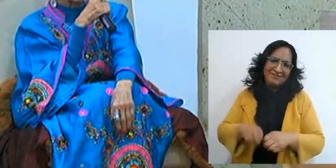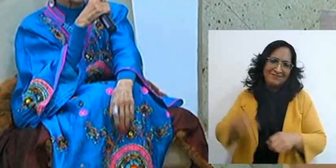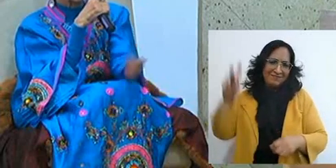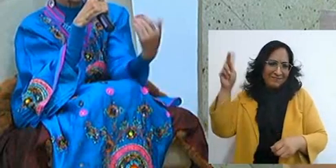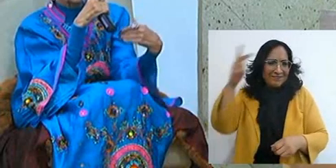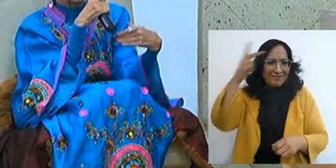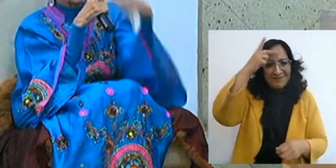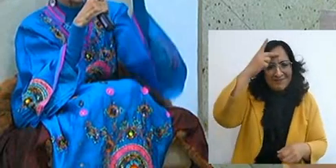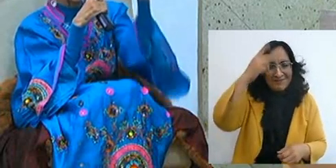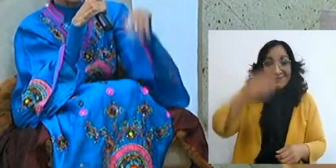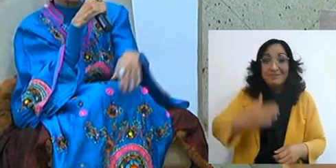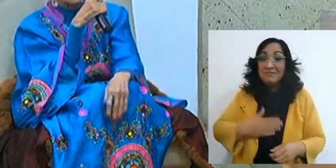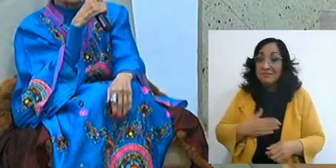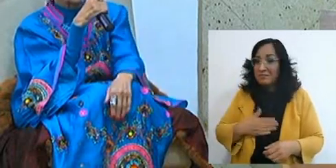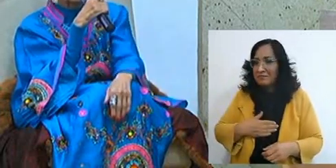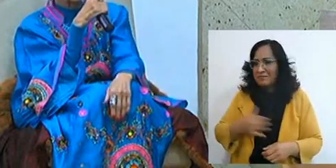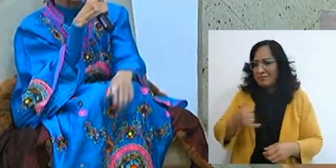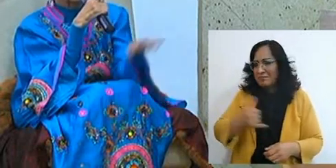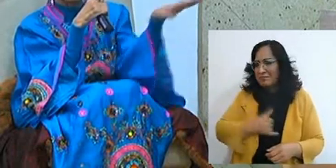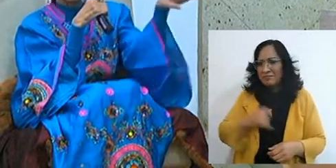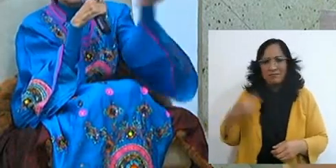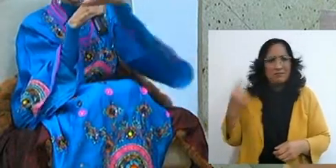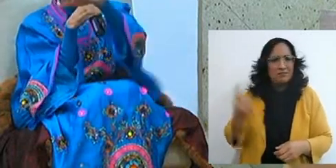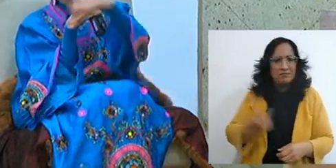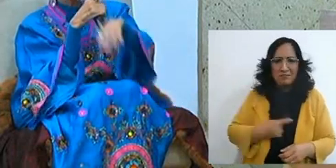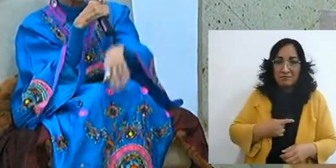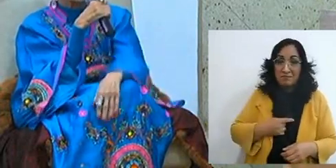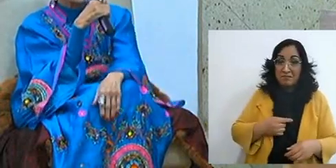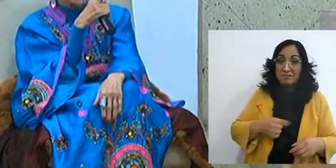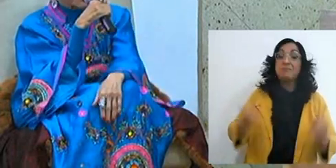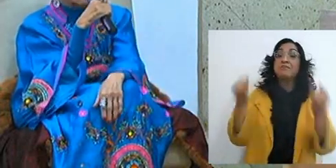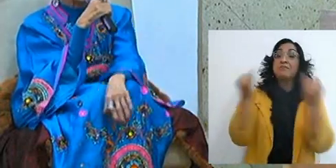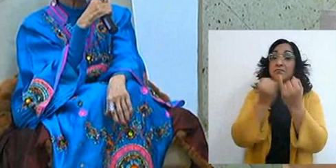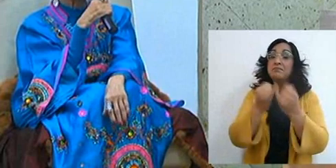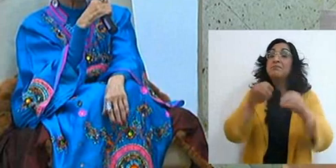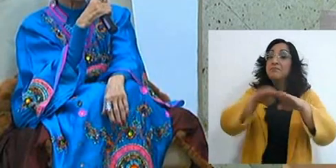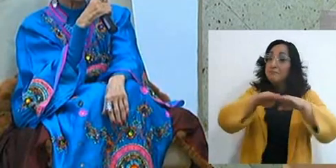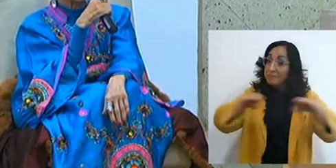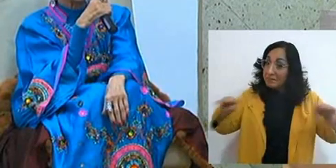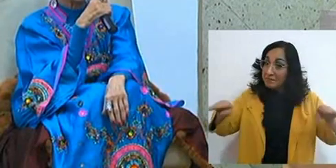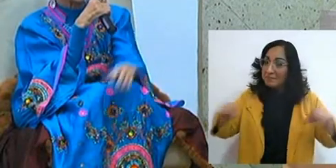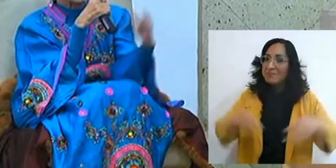They are my fellow servants, I am not the boss, no, we are on par in ReViVe,